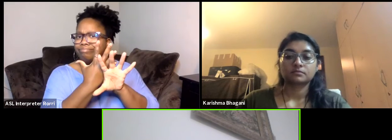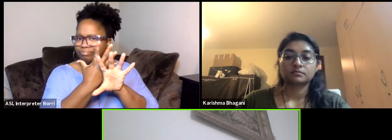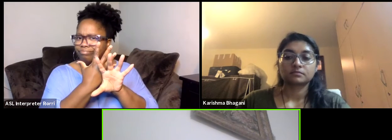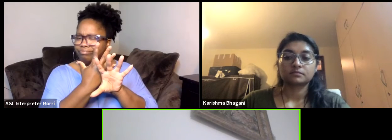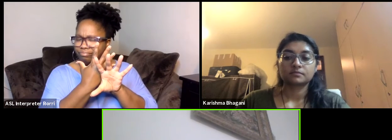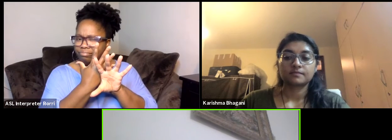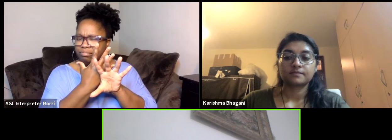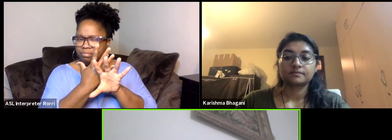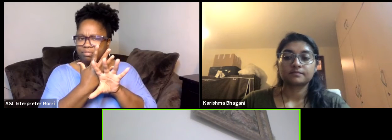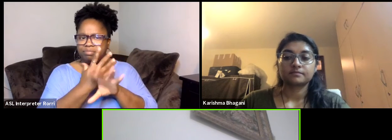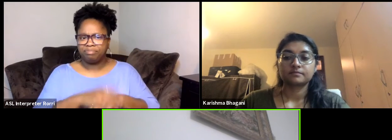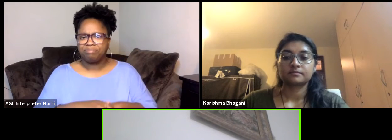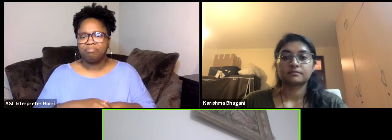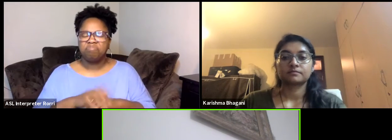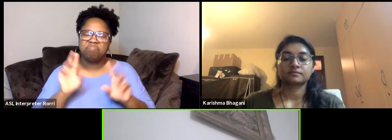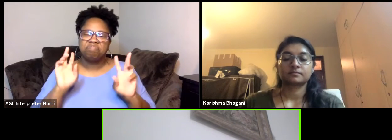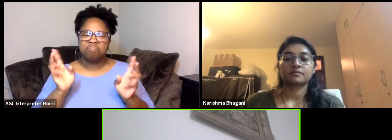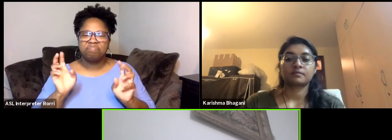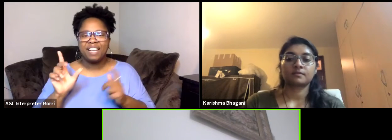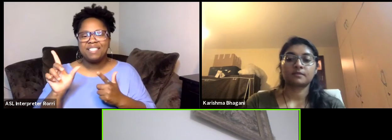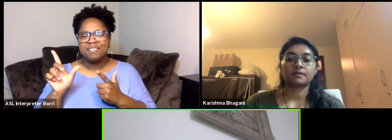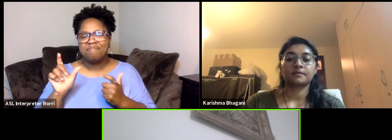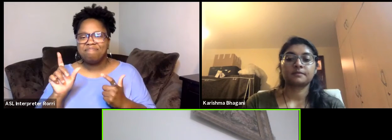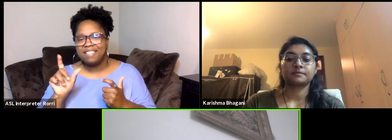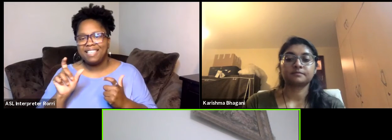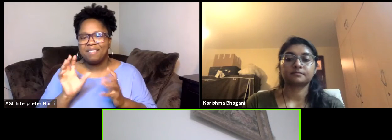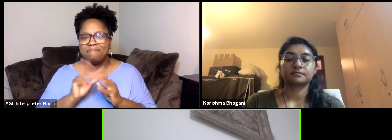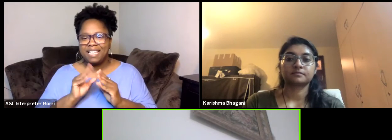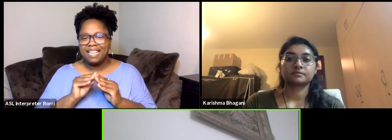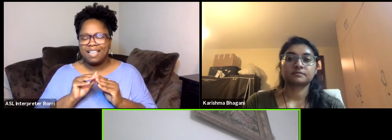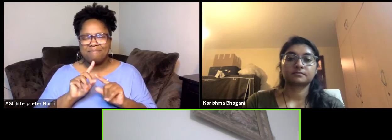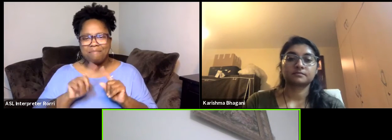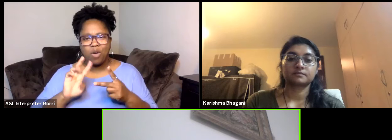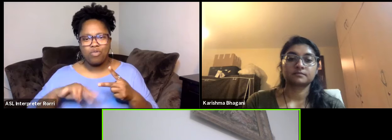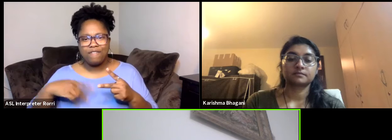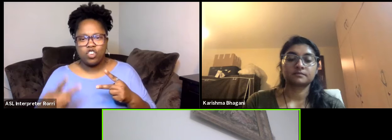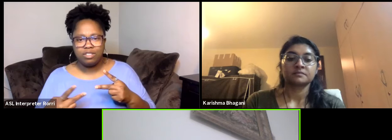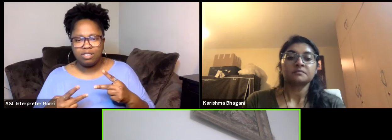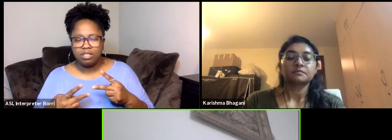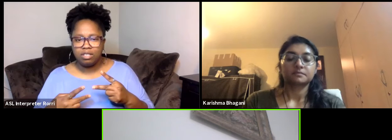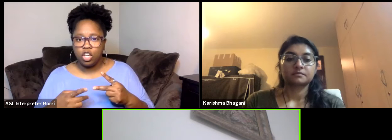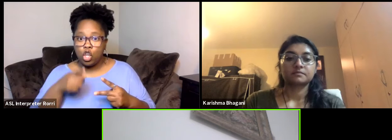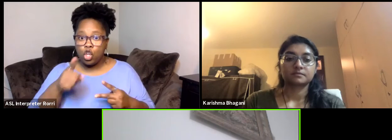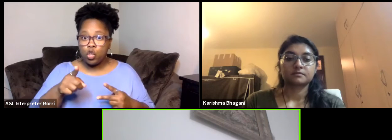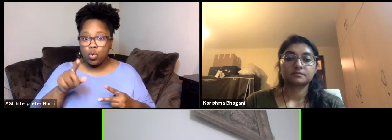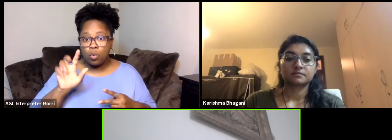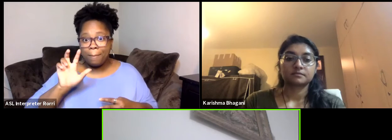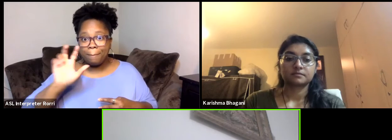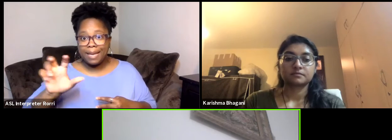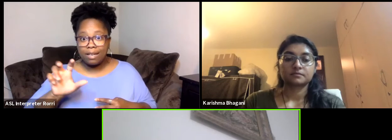and the speed meeting format but it's reversed, it's not you pitching your projects it's other way around.